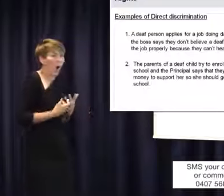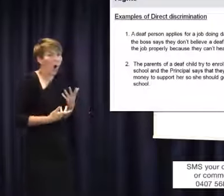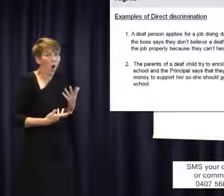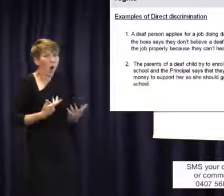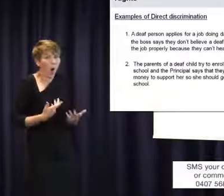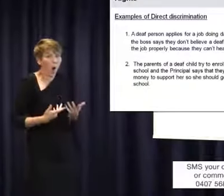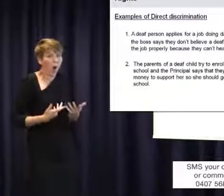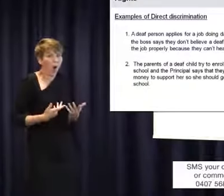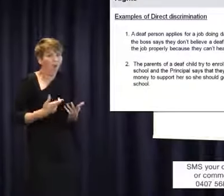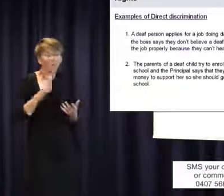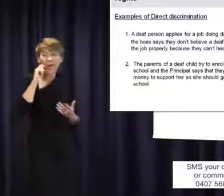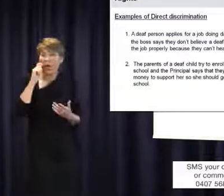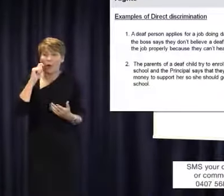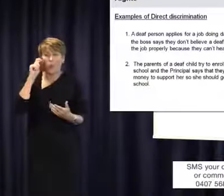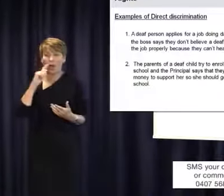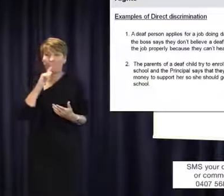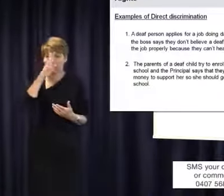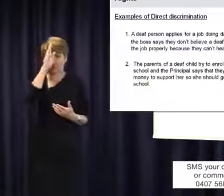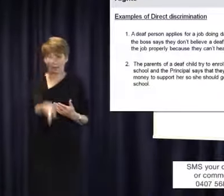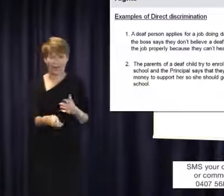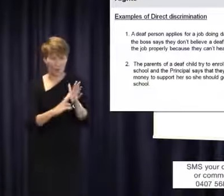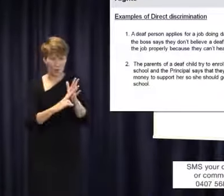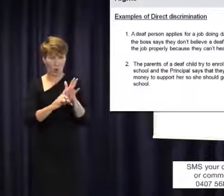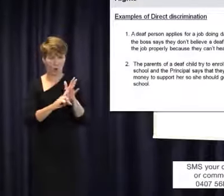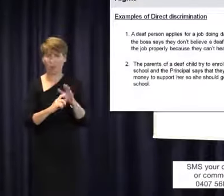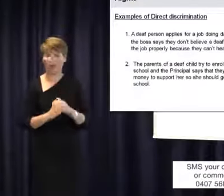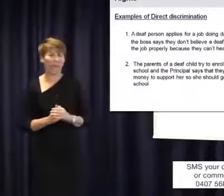can't enrol your child because she's deaf.' They'll say, `We don't have the same expertise